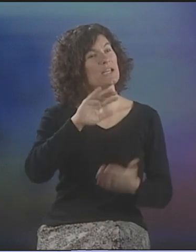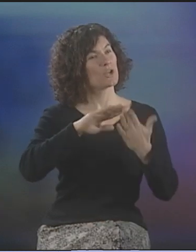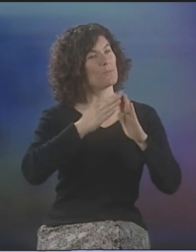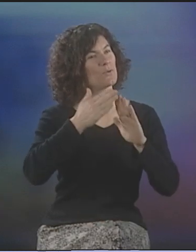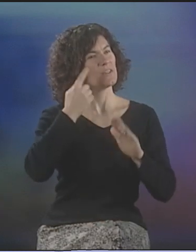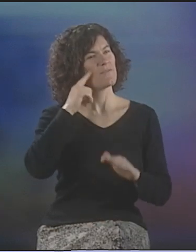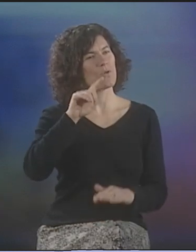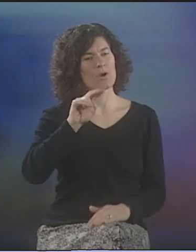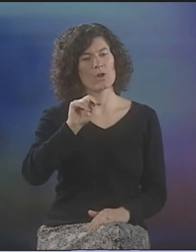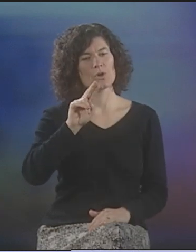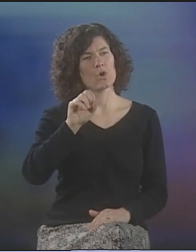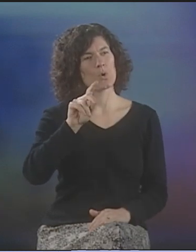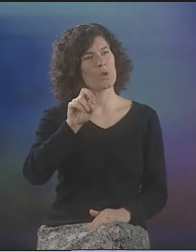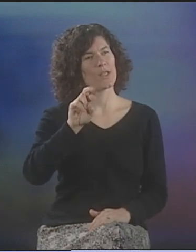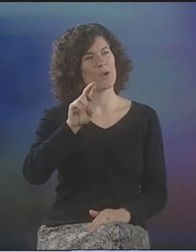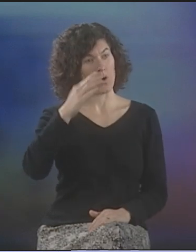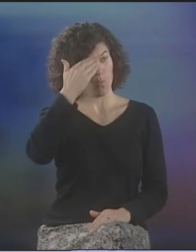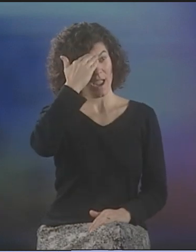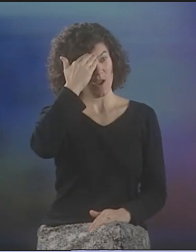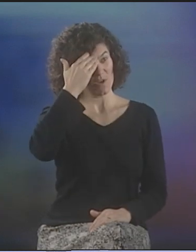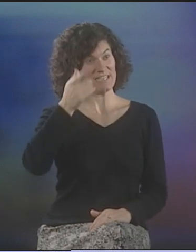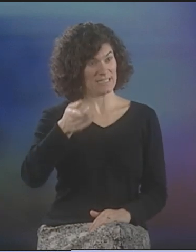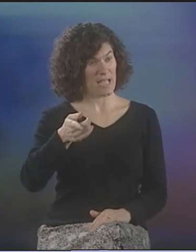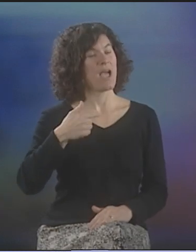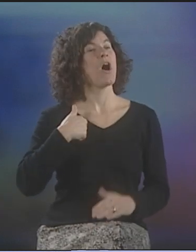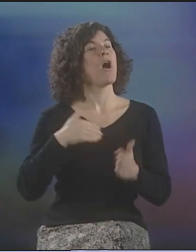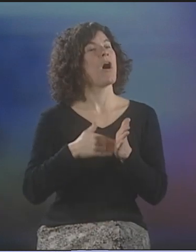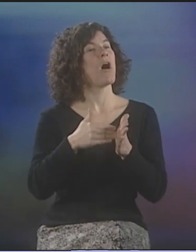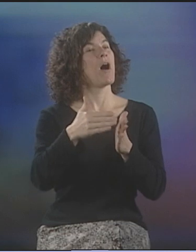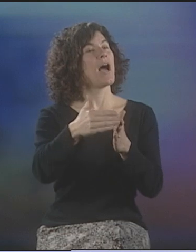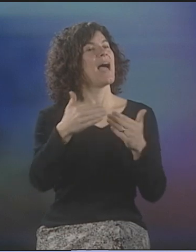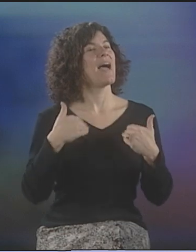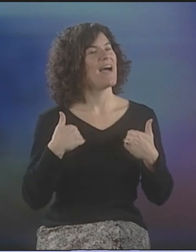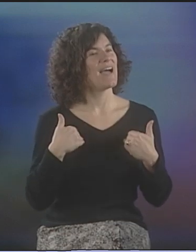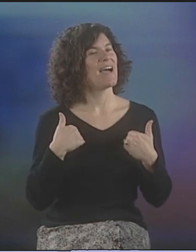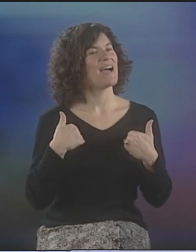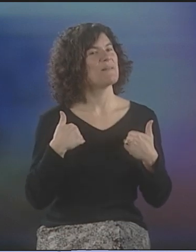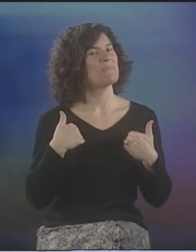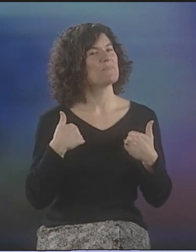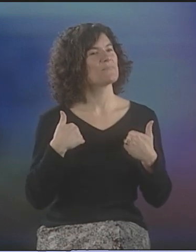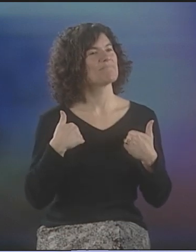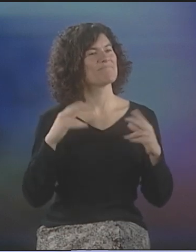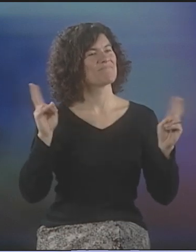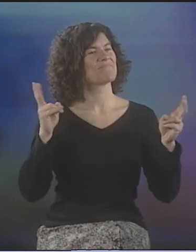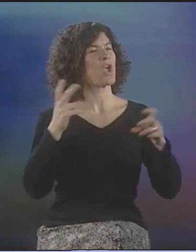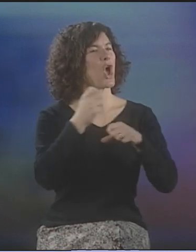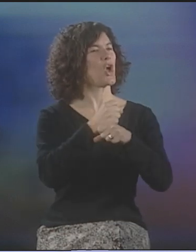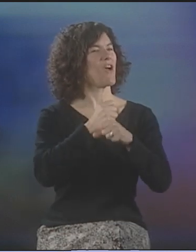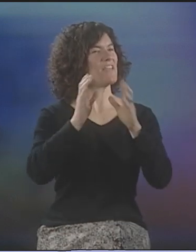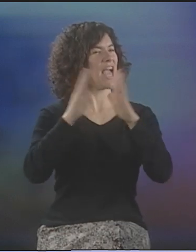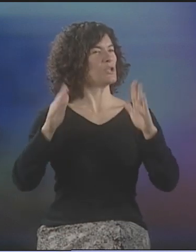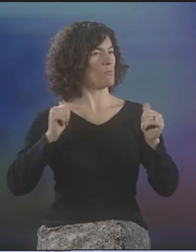THERE WAS AN RIT COMMUNITY FOR NUCLEAR AWARENESS GROUP, AND OFTEN, THEY WOULD HAVE THESE COFFEEHOUSE